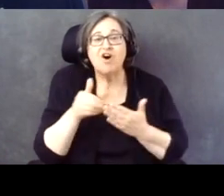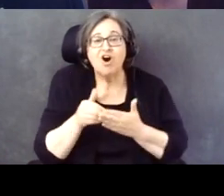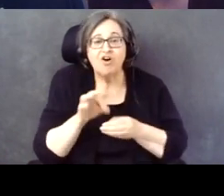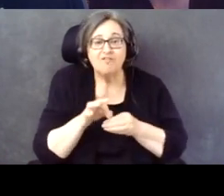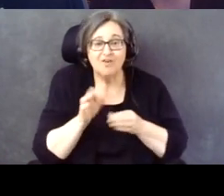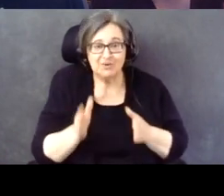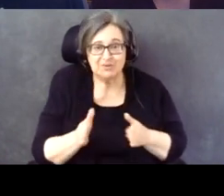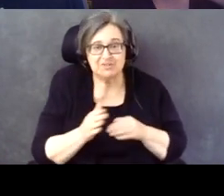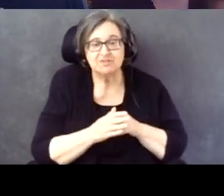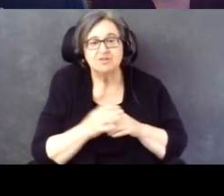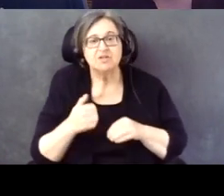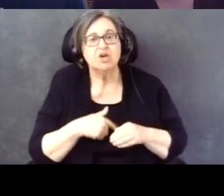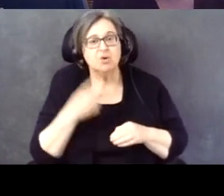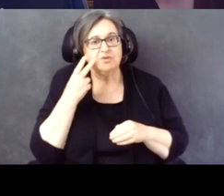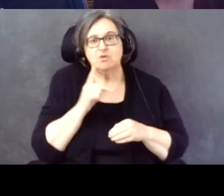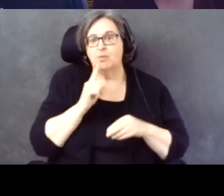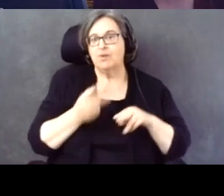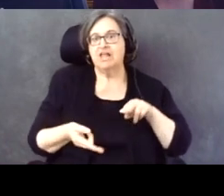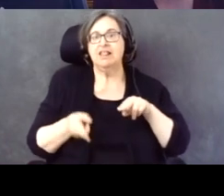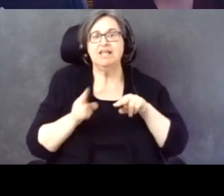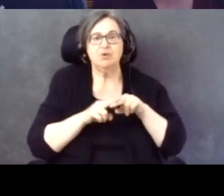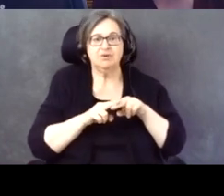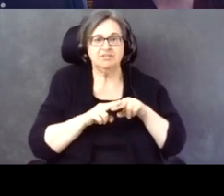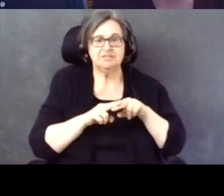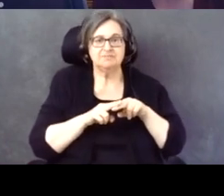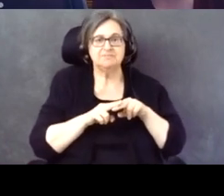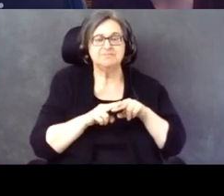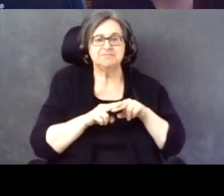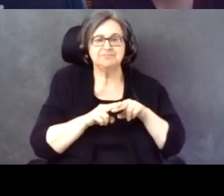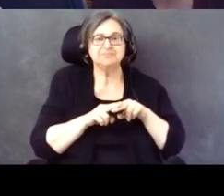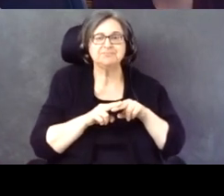So we see a real increase here.